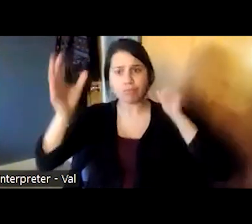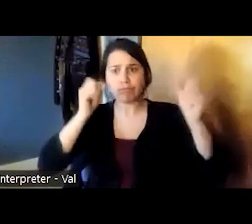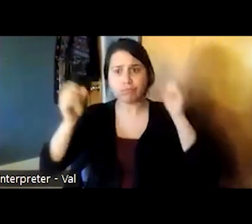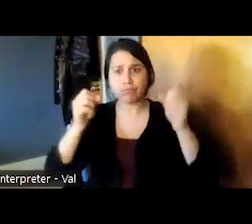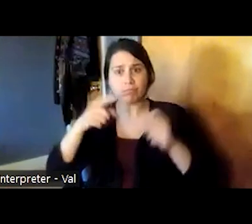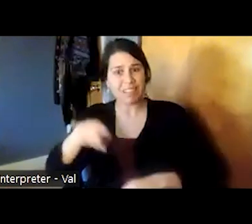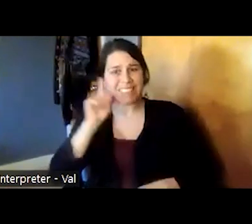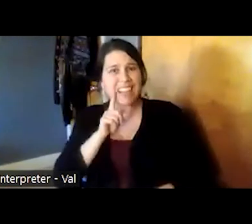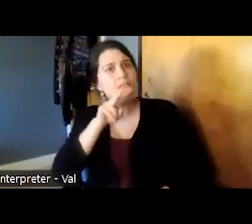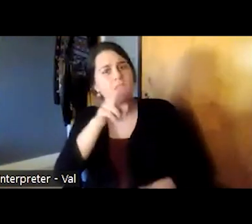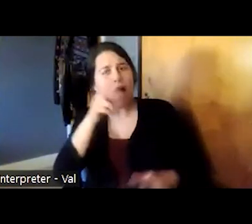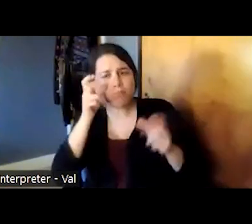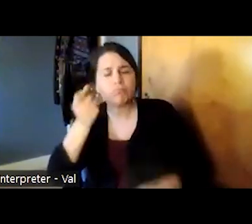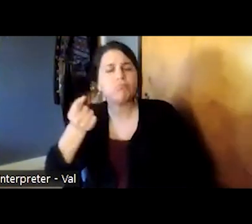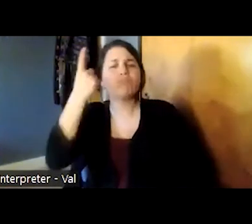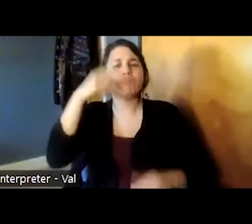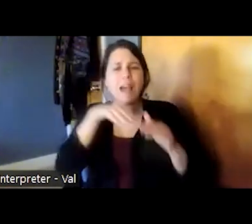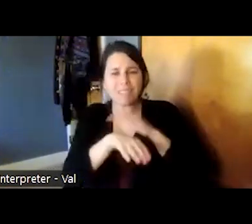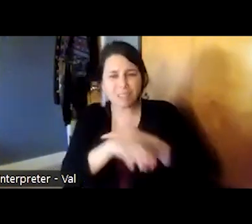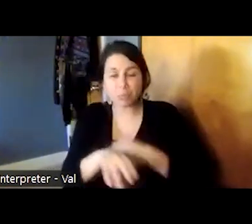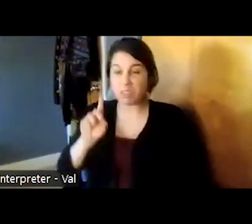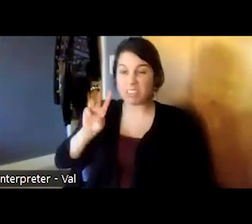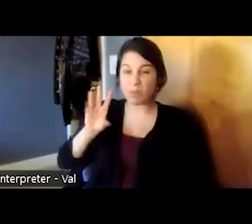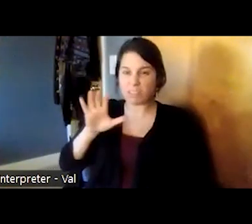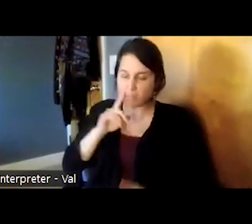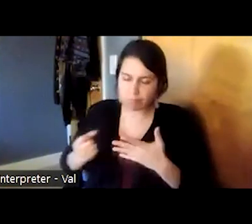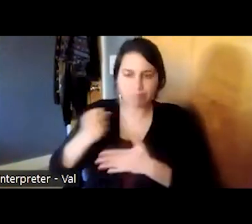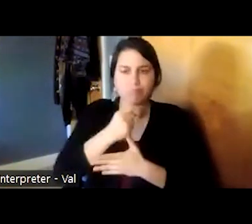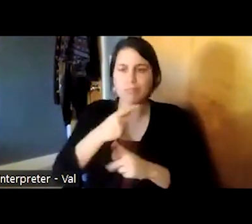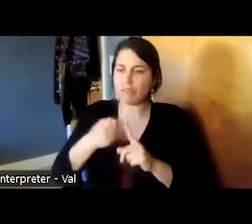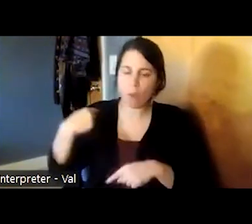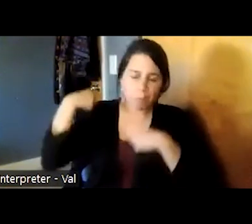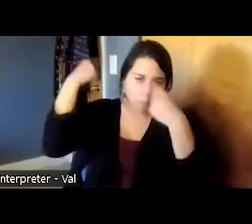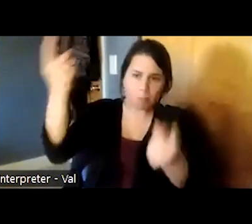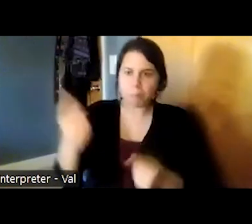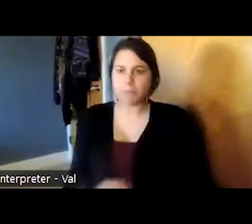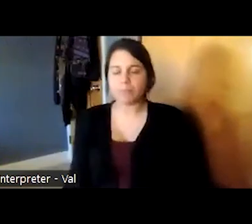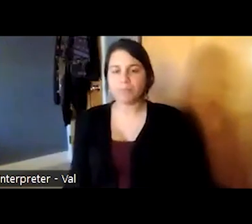wellness center set is a priority from the very beginning in closing we are proud at